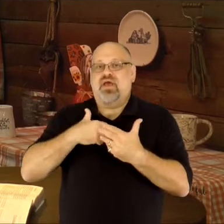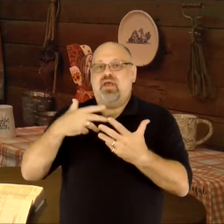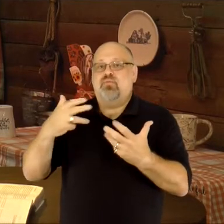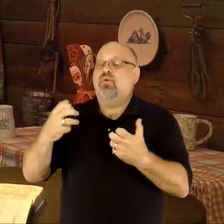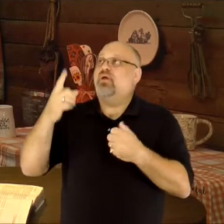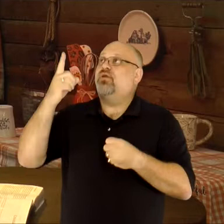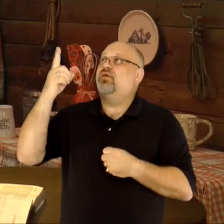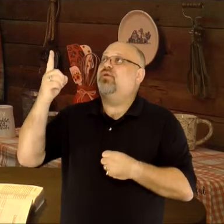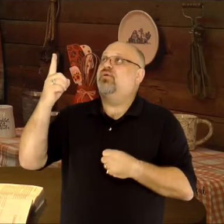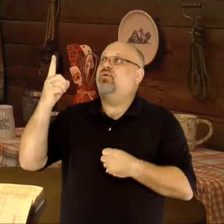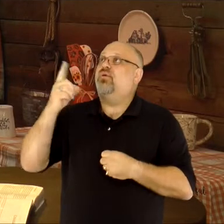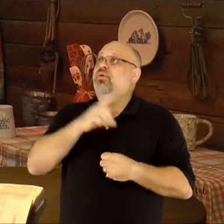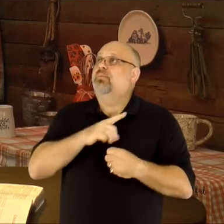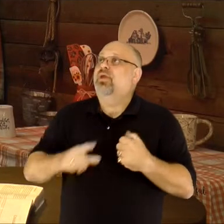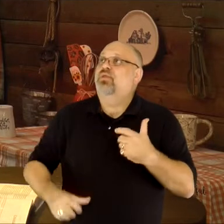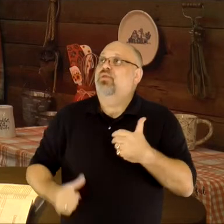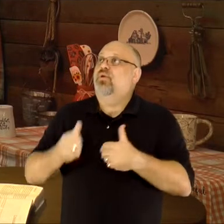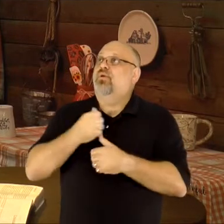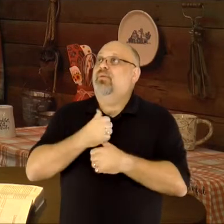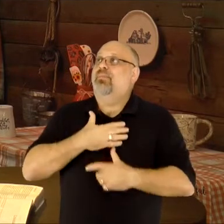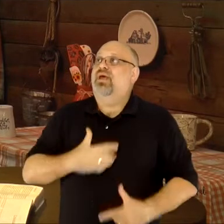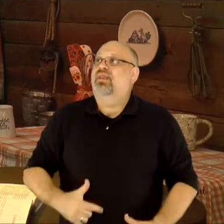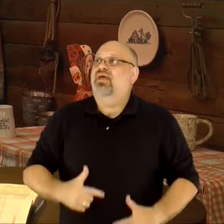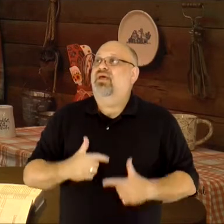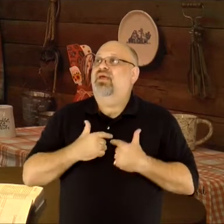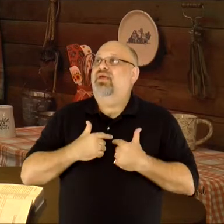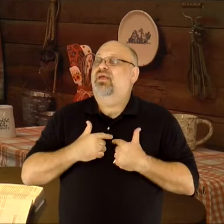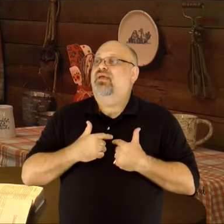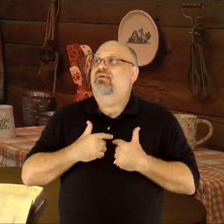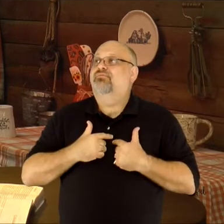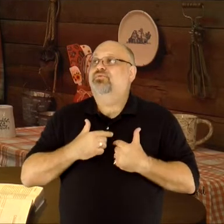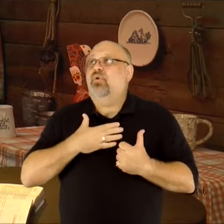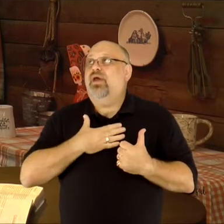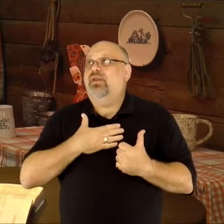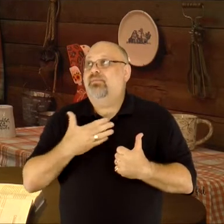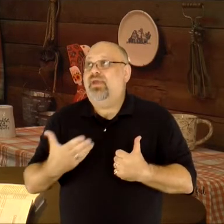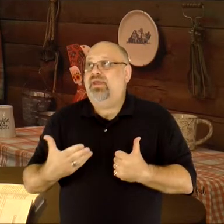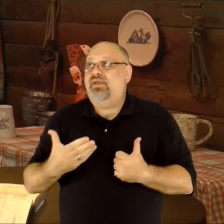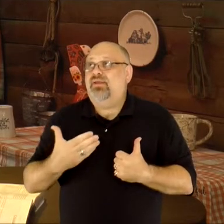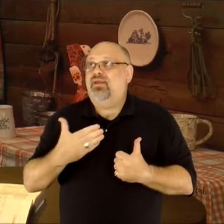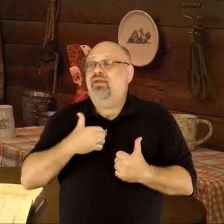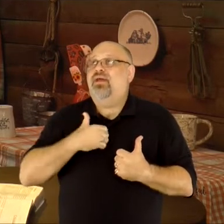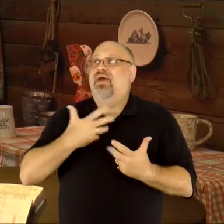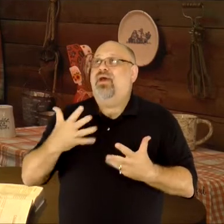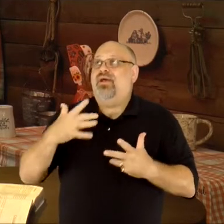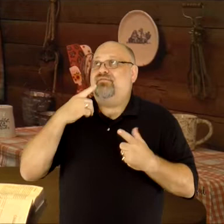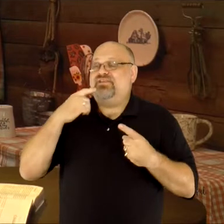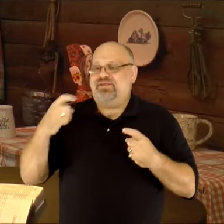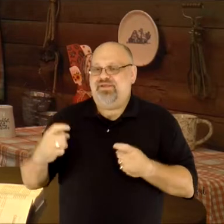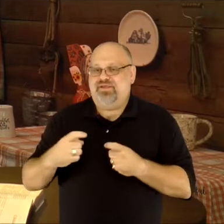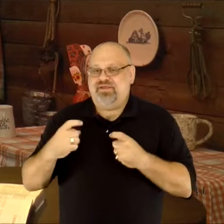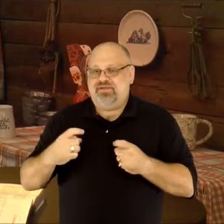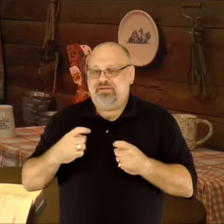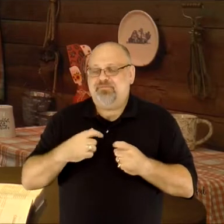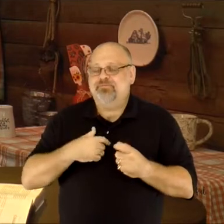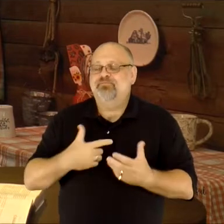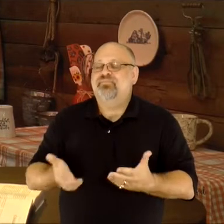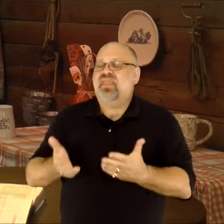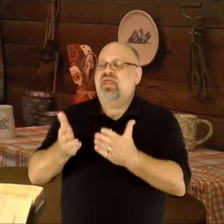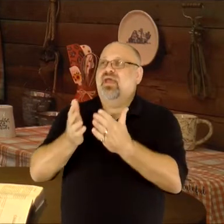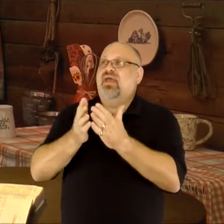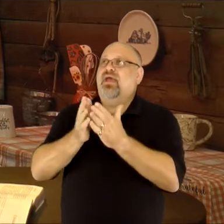and I want You...to be the Lord of my life... So, I admit...that I have sinned...